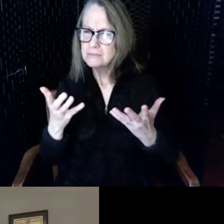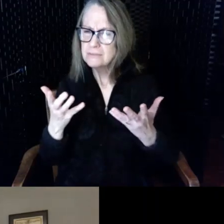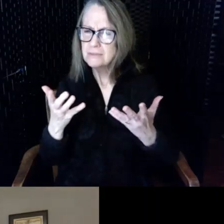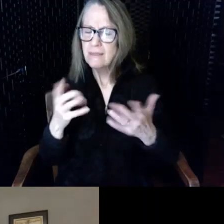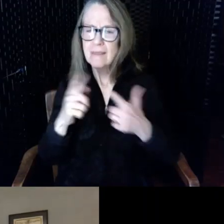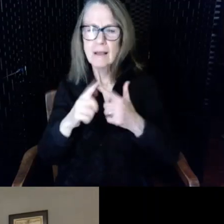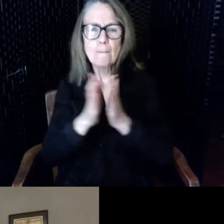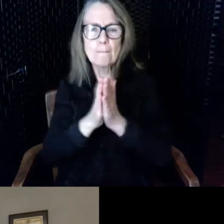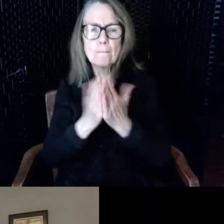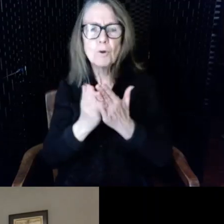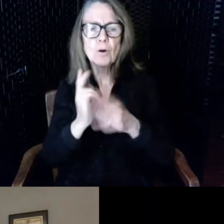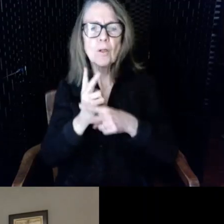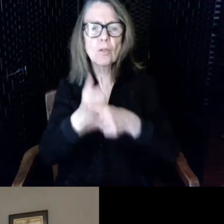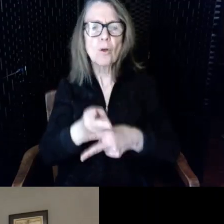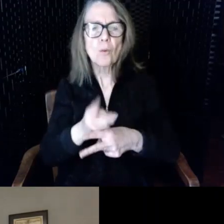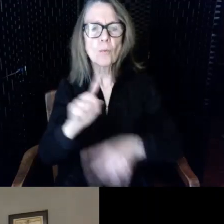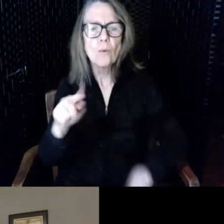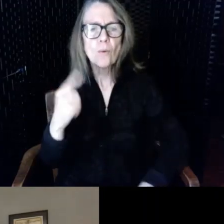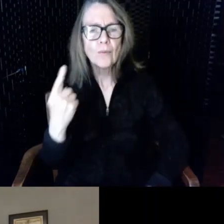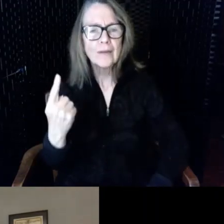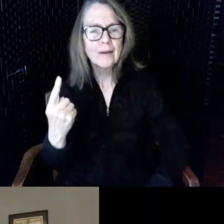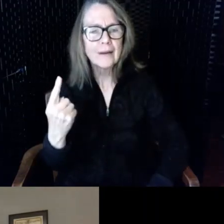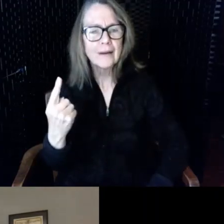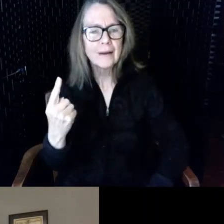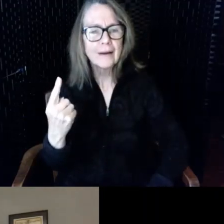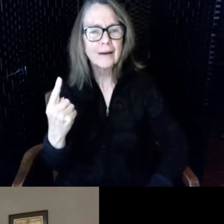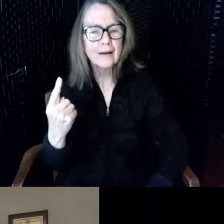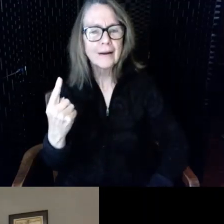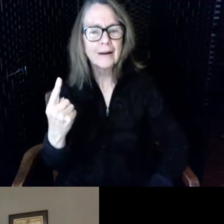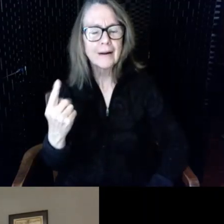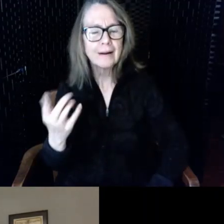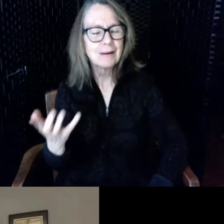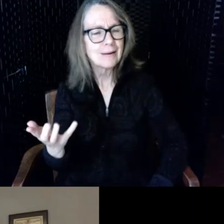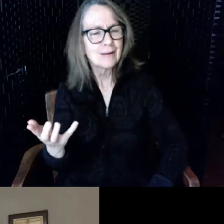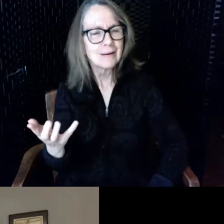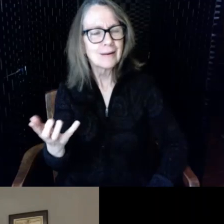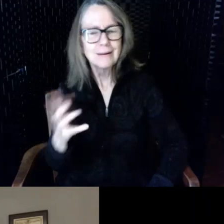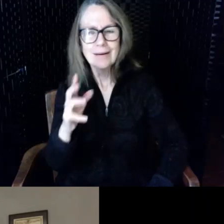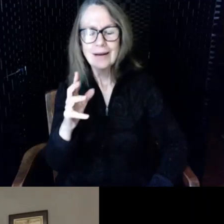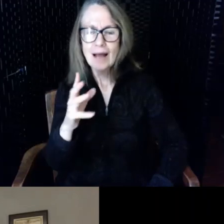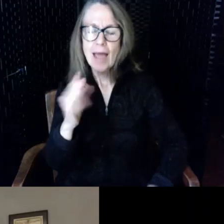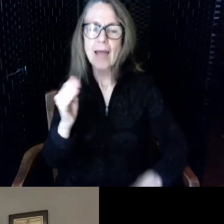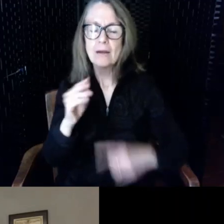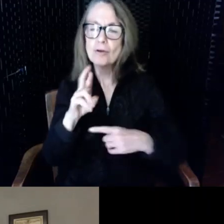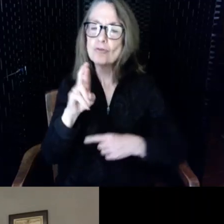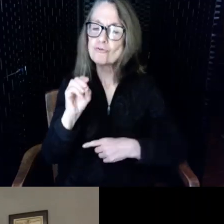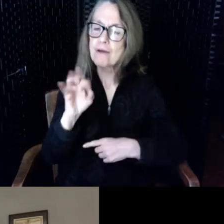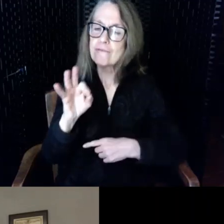loaning of books and library materials and reference which means you can ask a